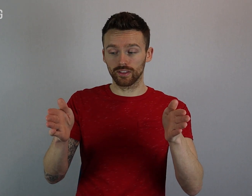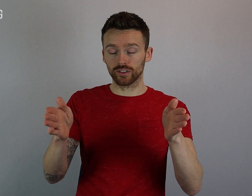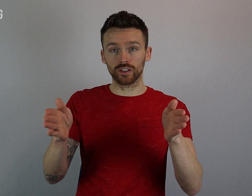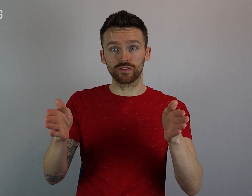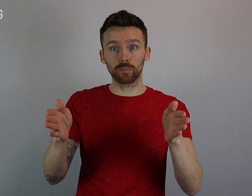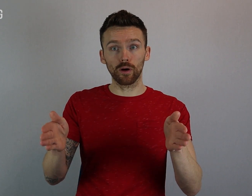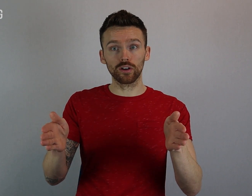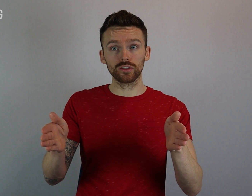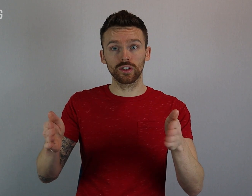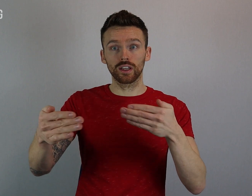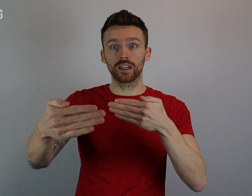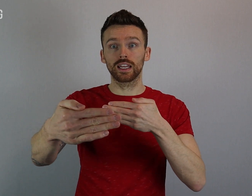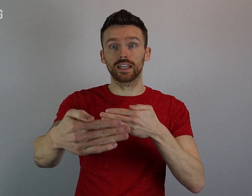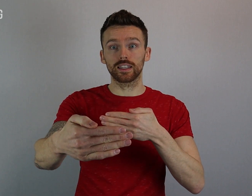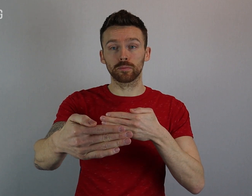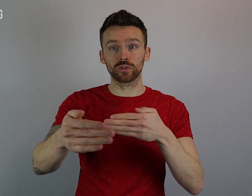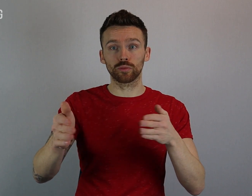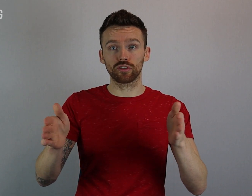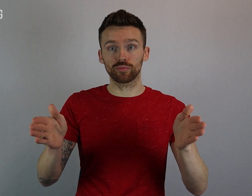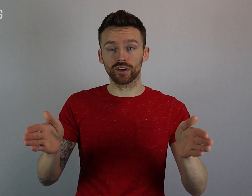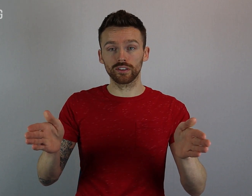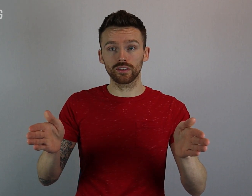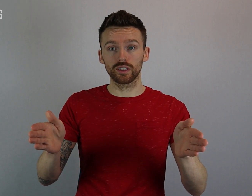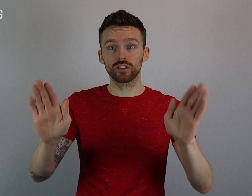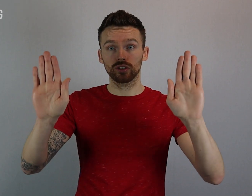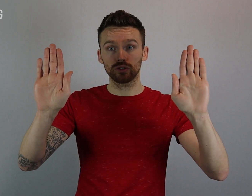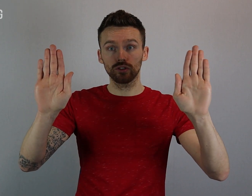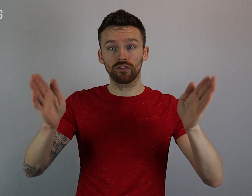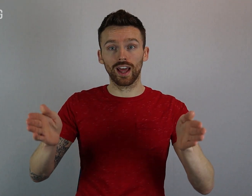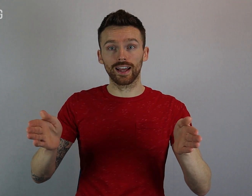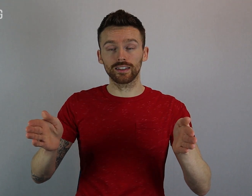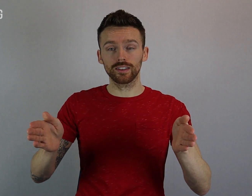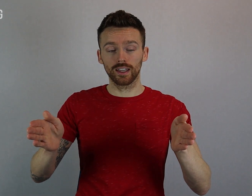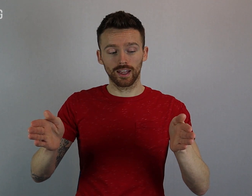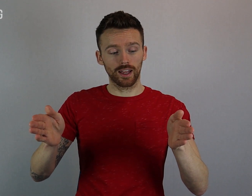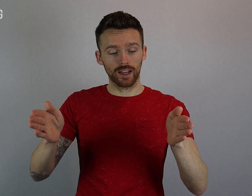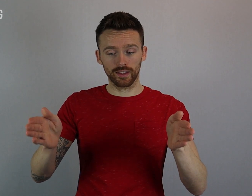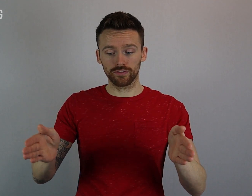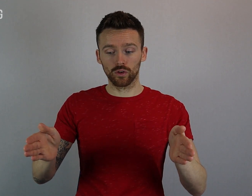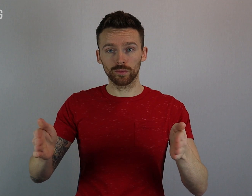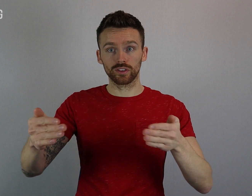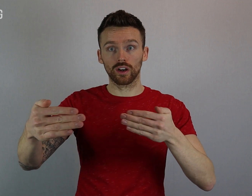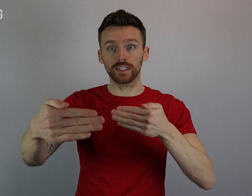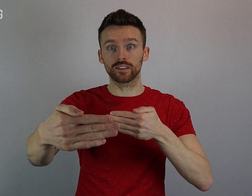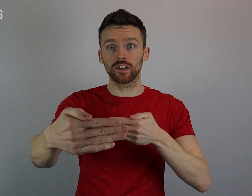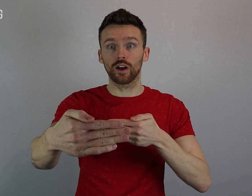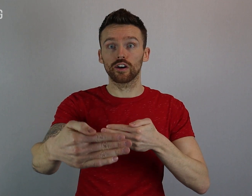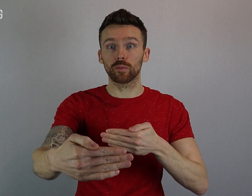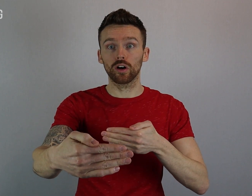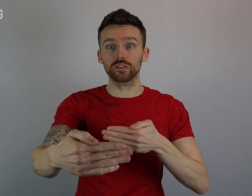the sign for box is most appropriate. So, two flat hands and then form the sides of a box.